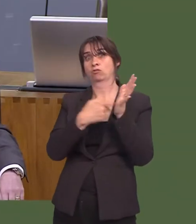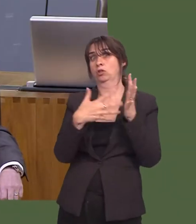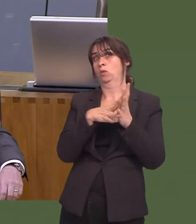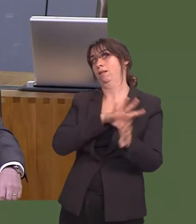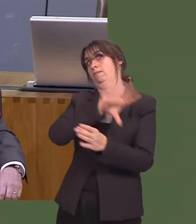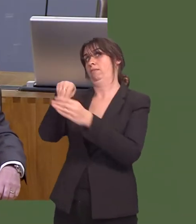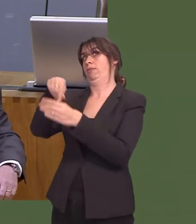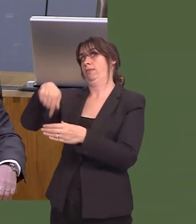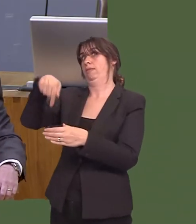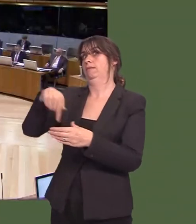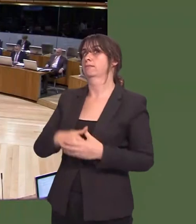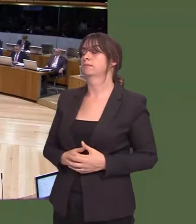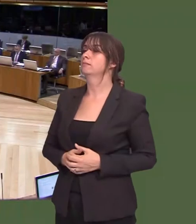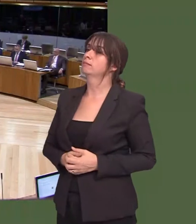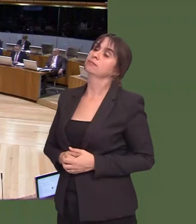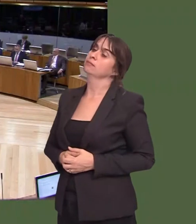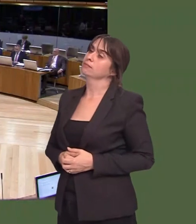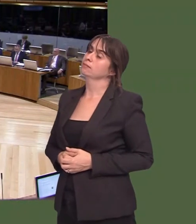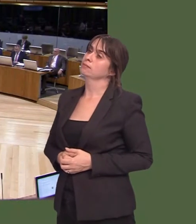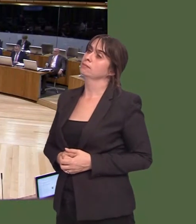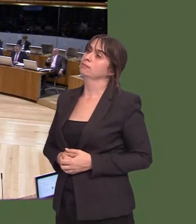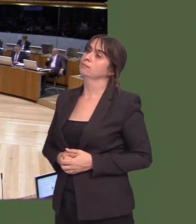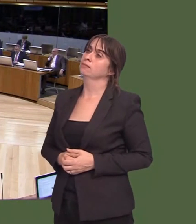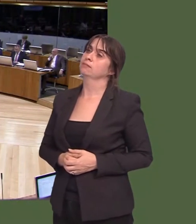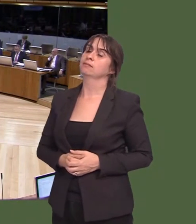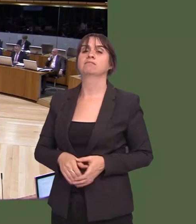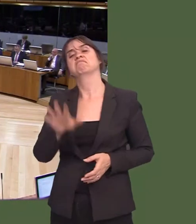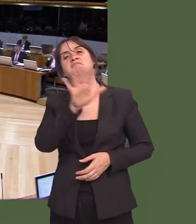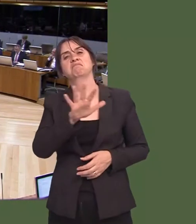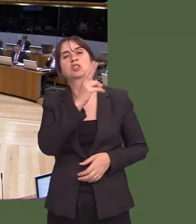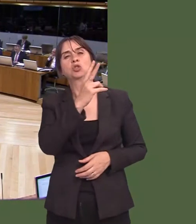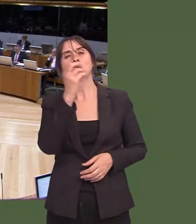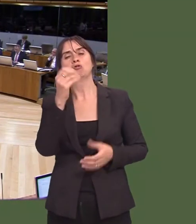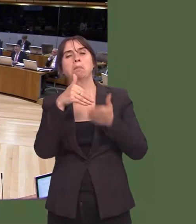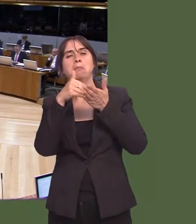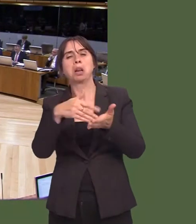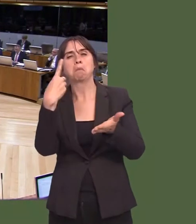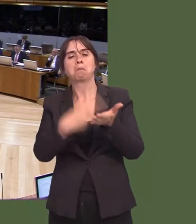Caroline Jones: First Minister, itís estimated that around £200 million has been spent in